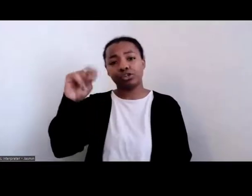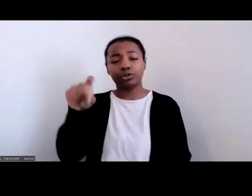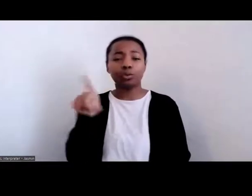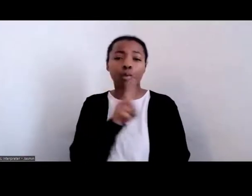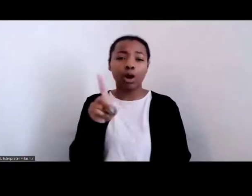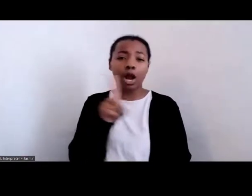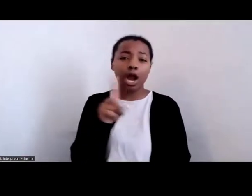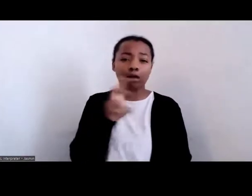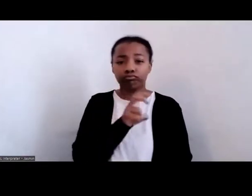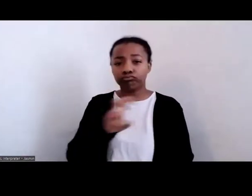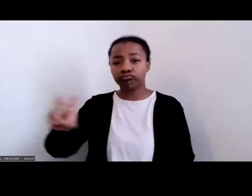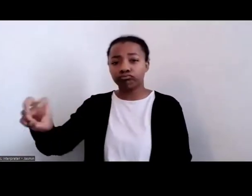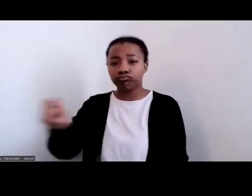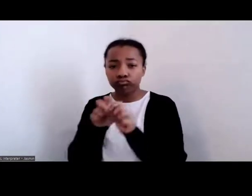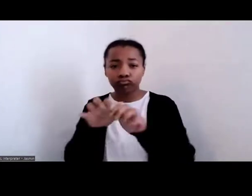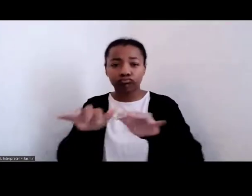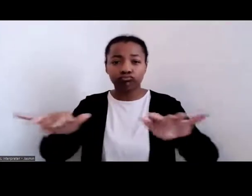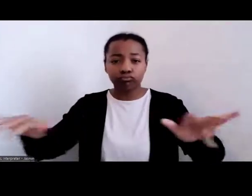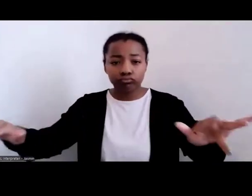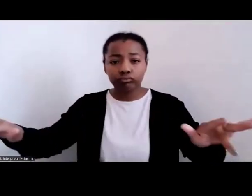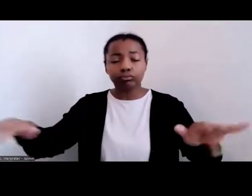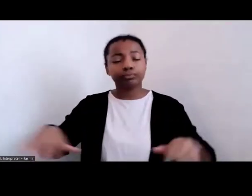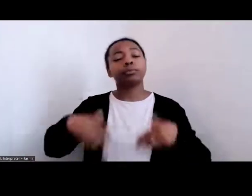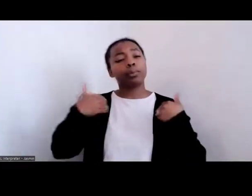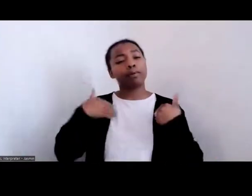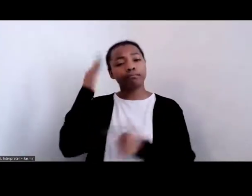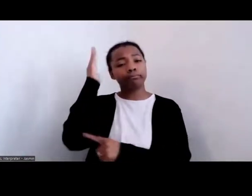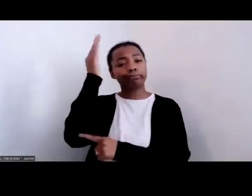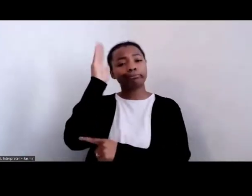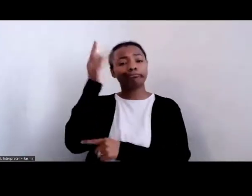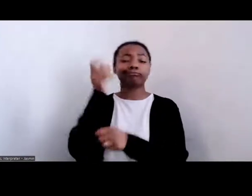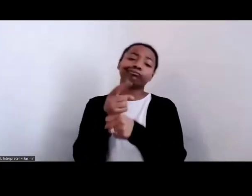every year during Black History Month or now during Juneteenth